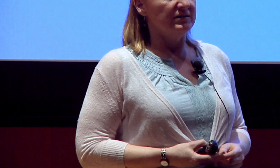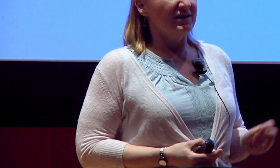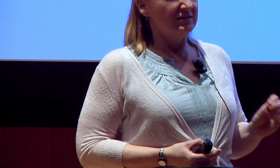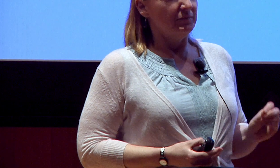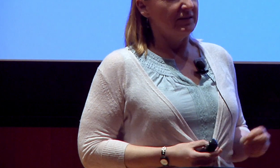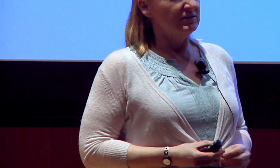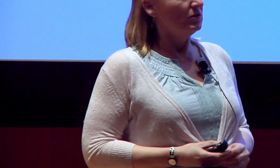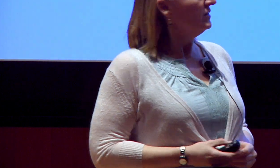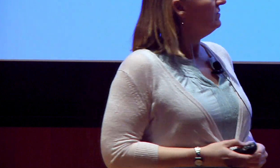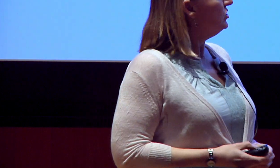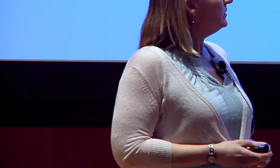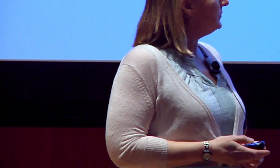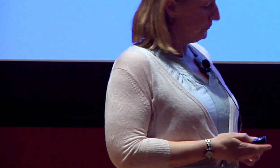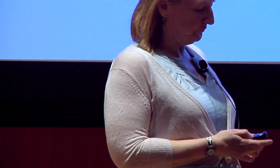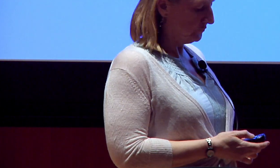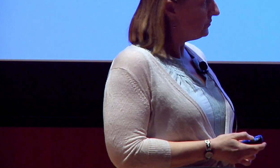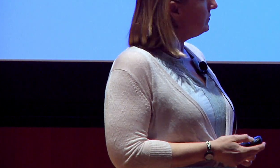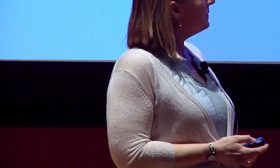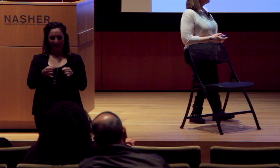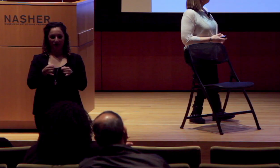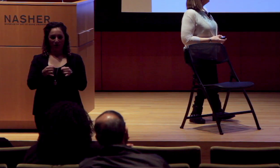and not something that's so individual.